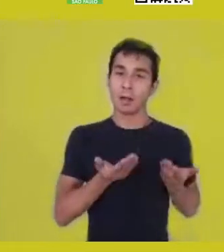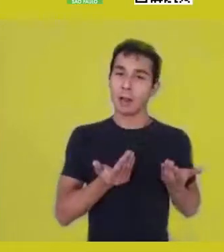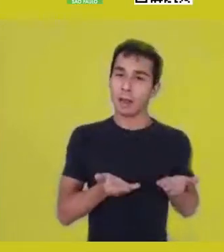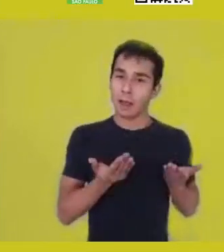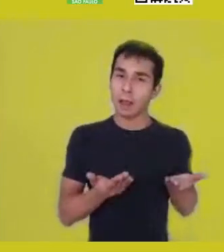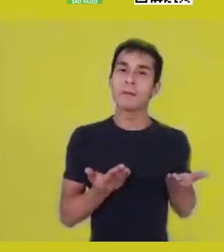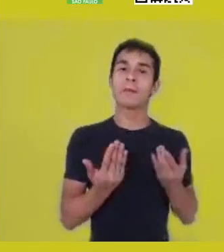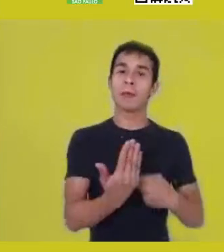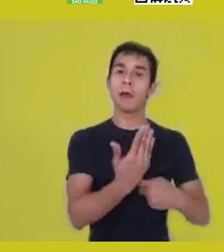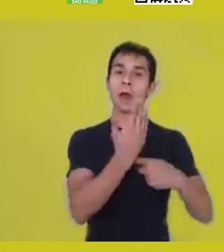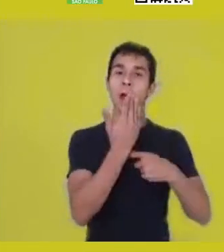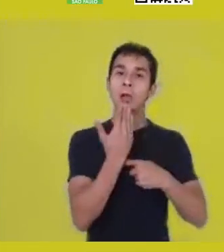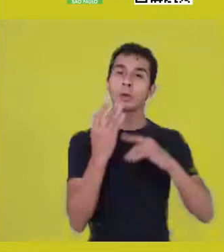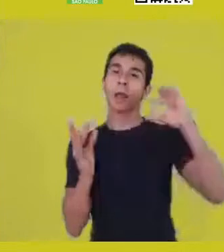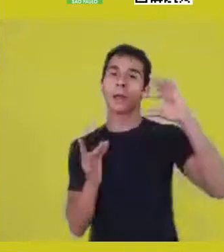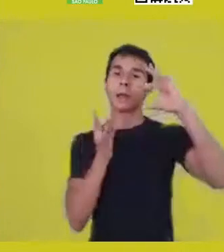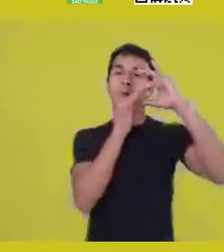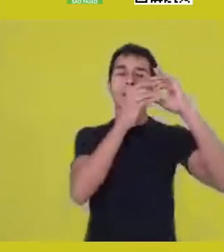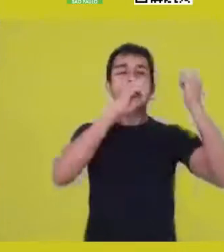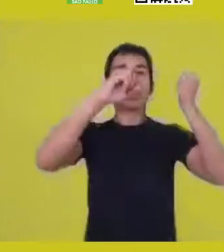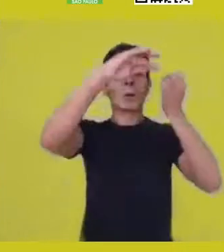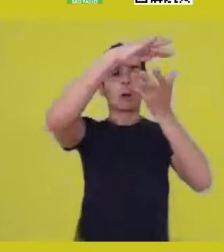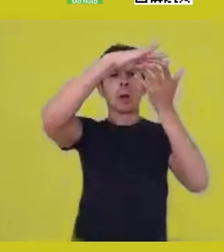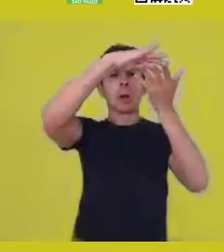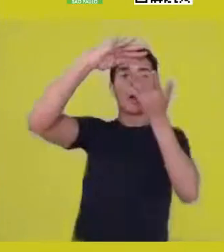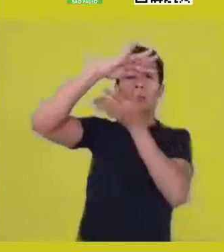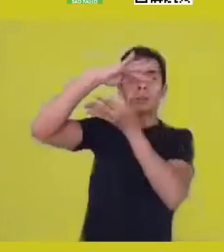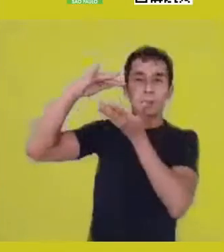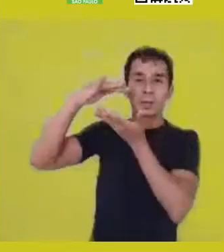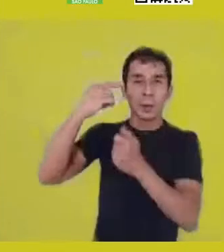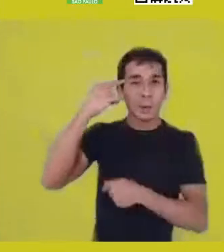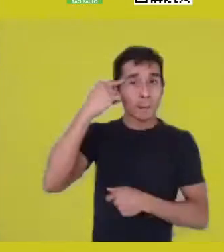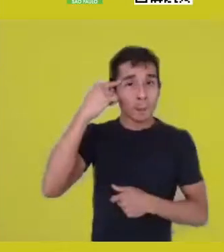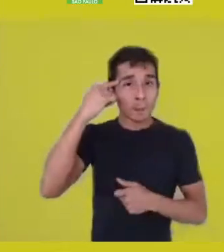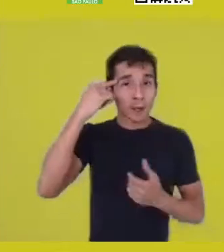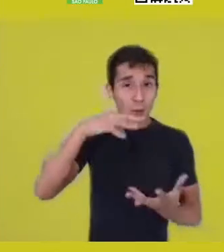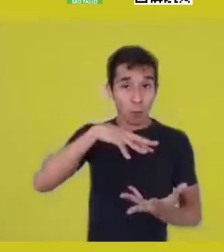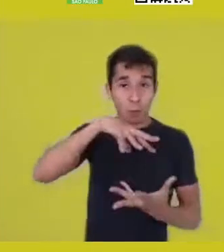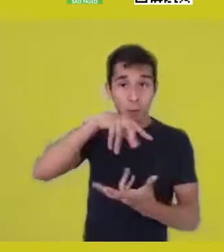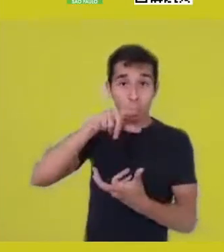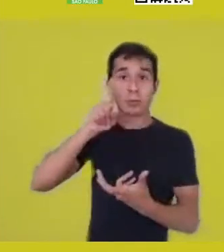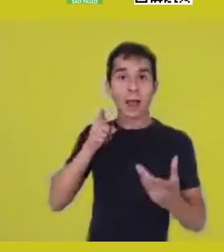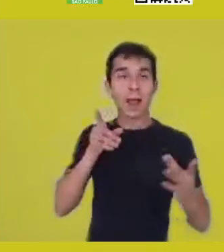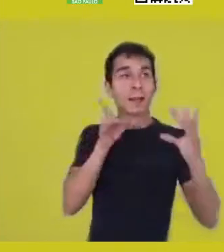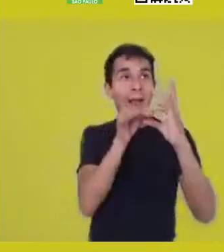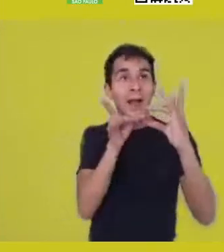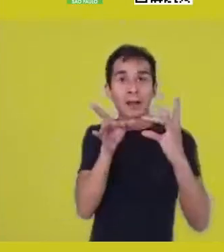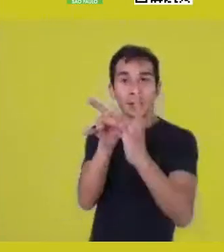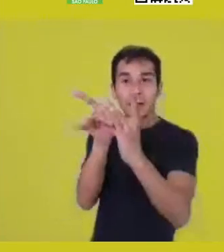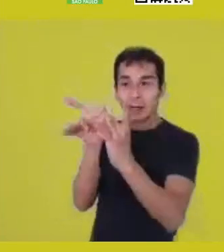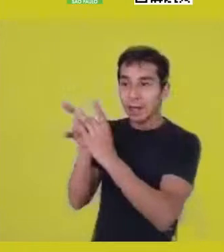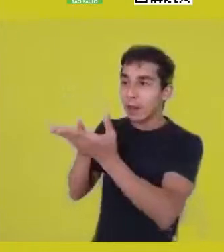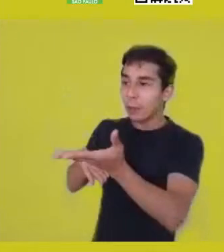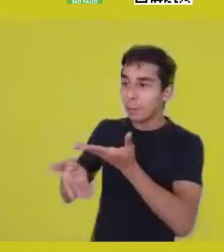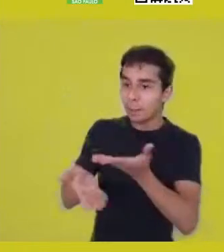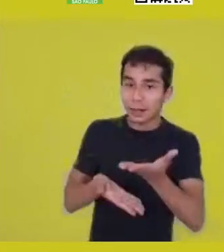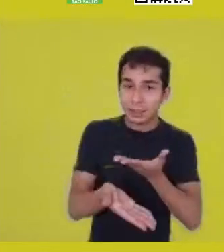In this moment, we have a world notion of sharing. Material things were shared, the sacred was shared,